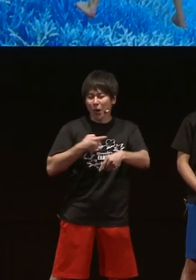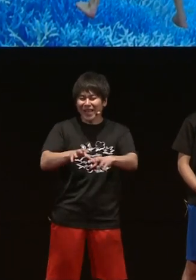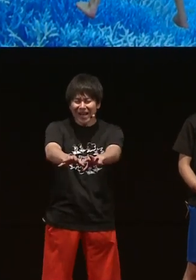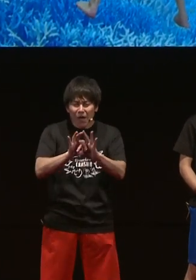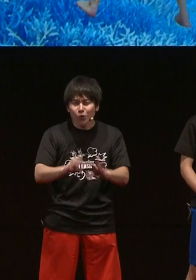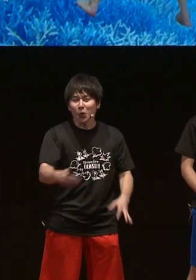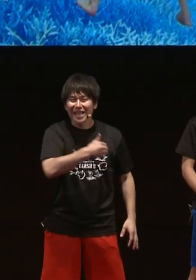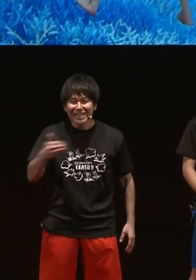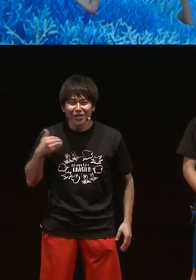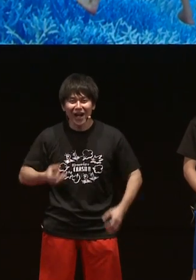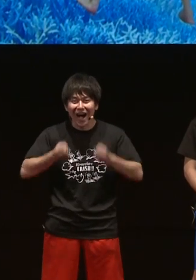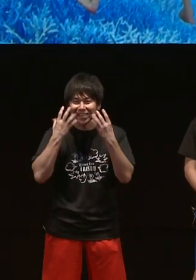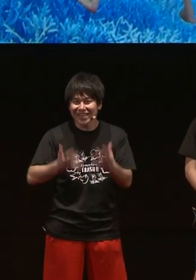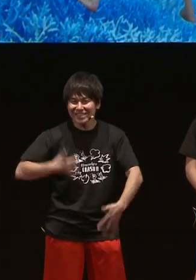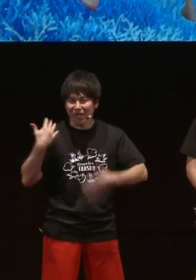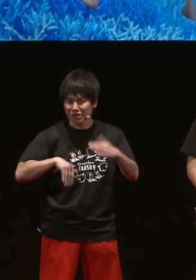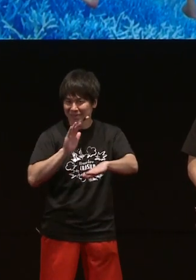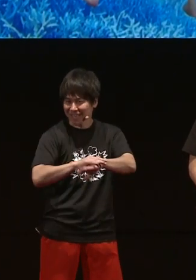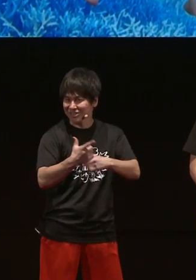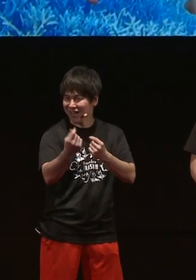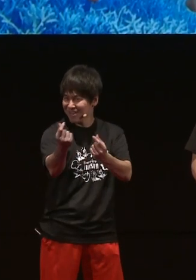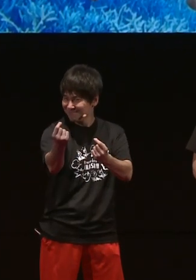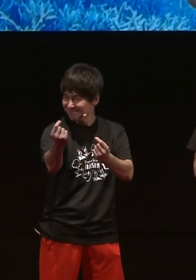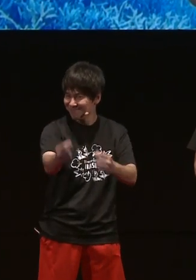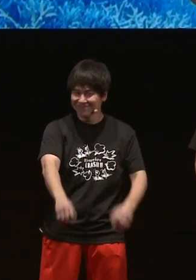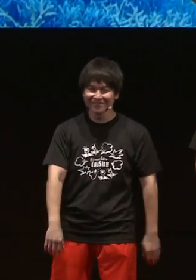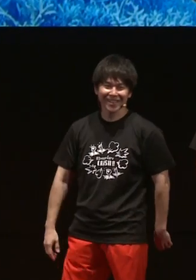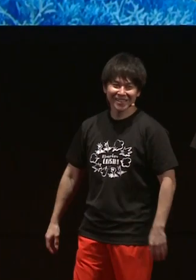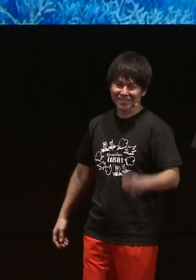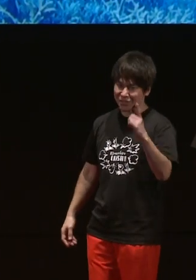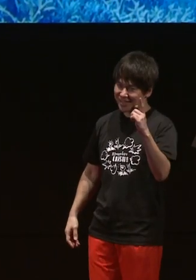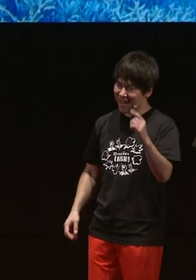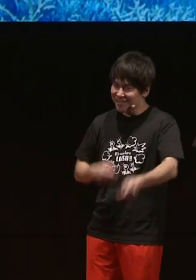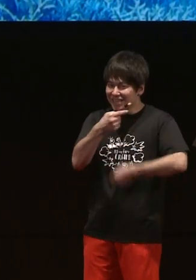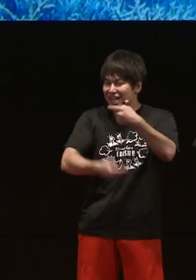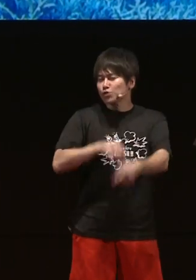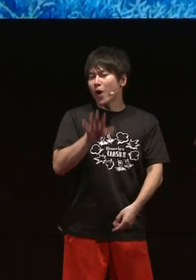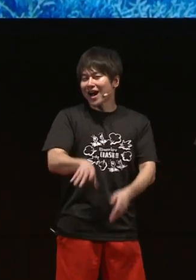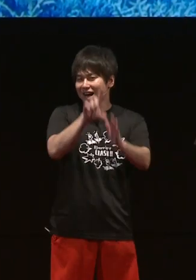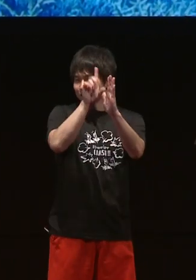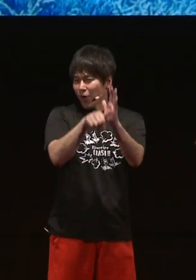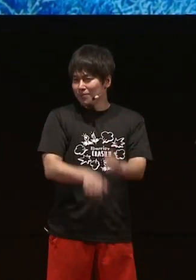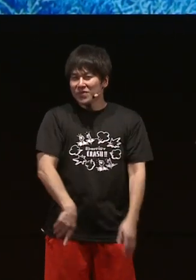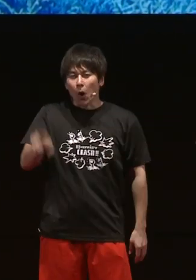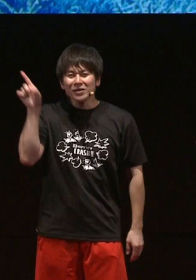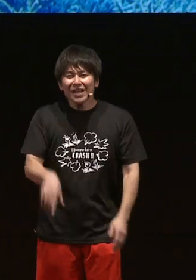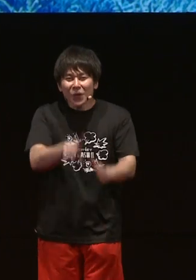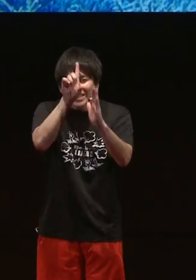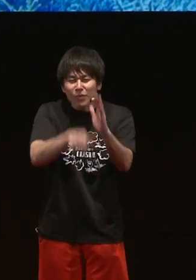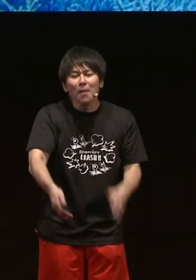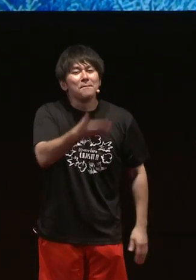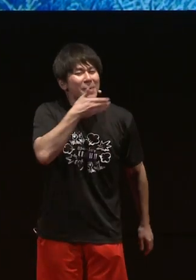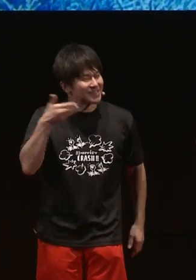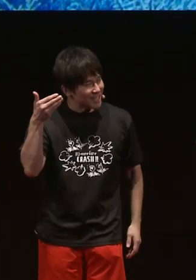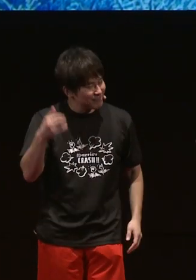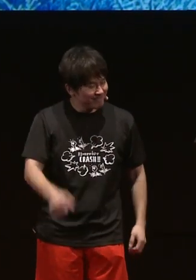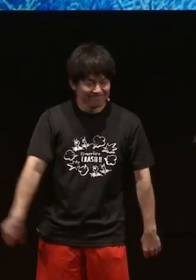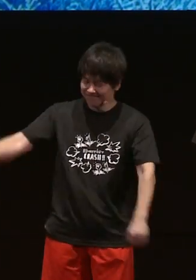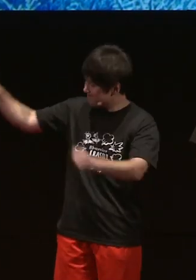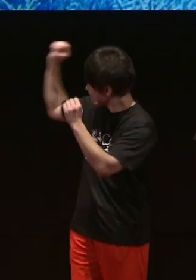We have a new way of having fun because we speak sign language. Sign language is also useful in this scenario.